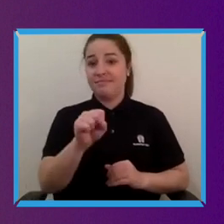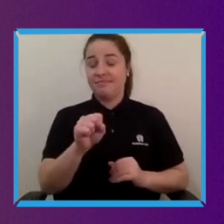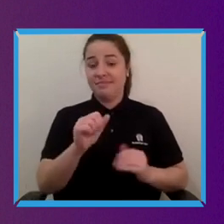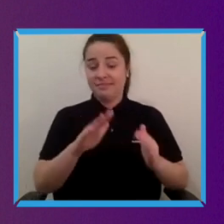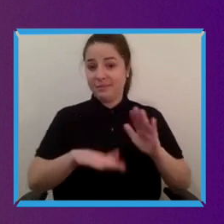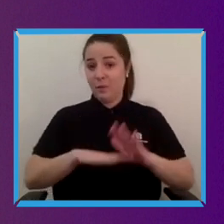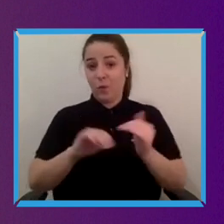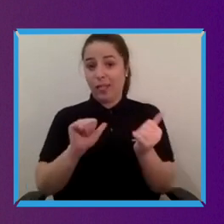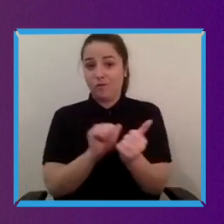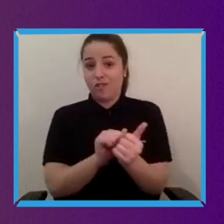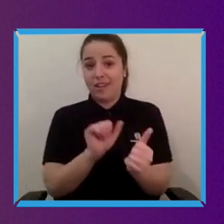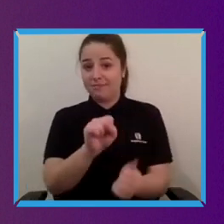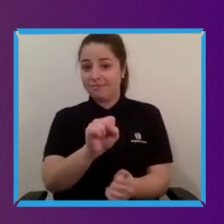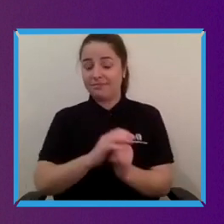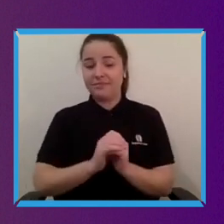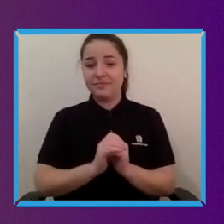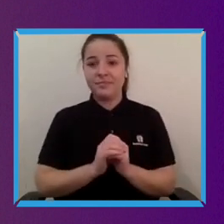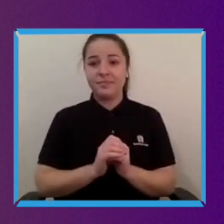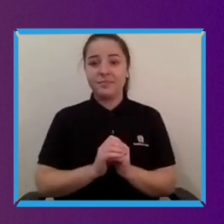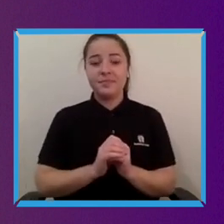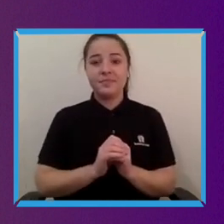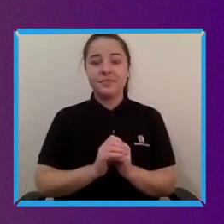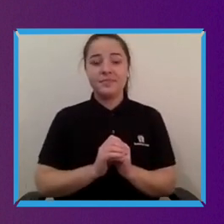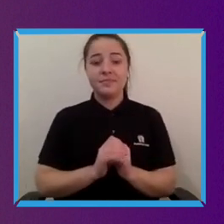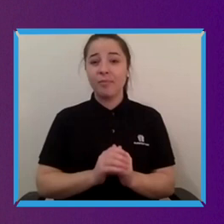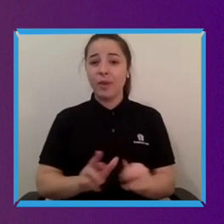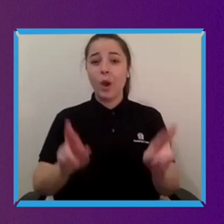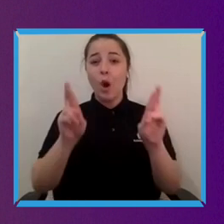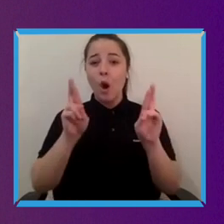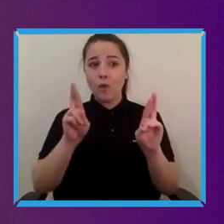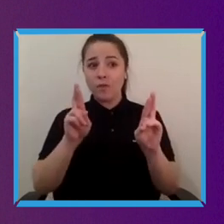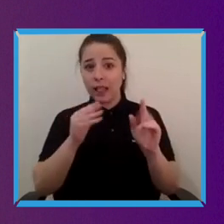what what I think hopefully we'll see is an opening up of